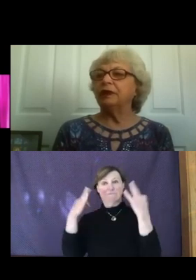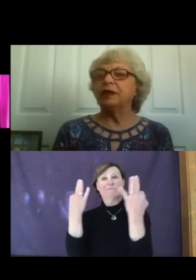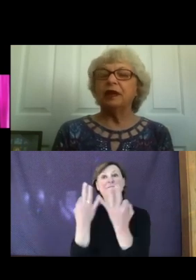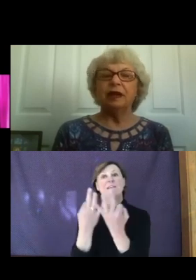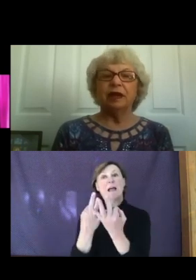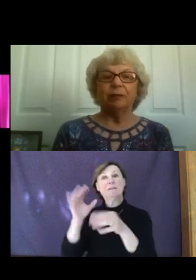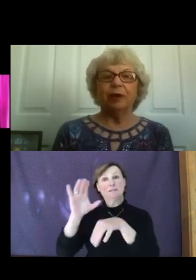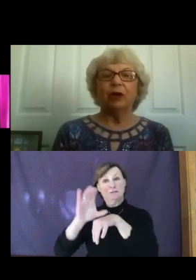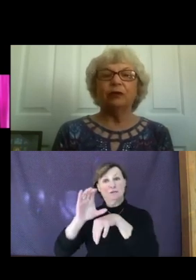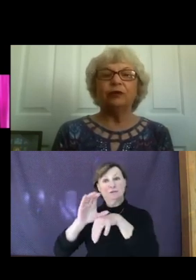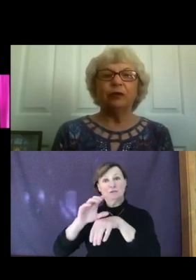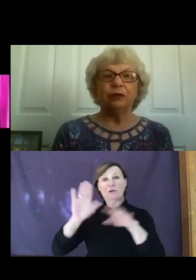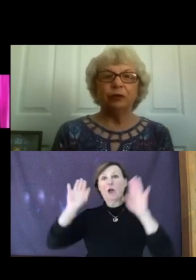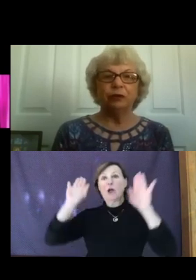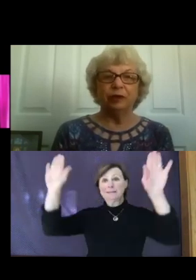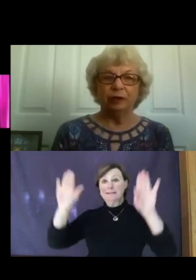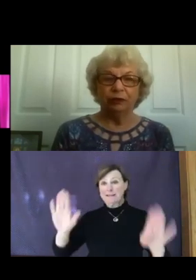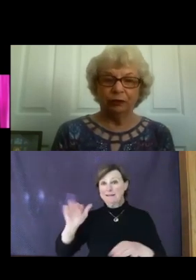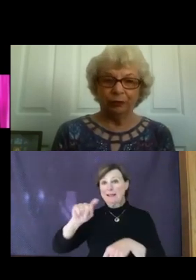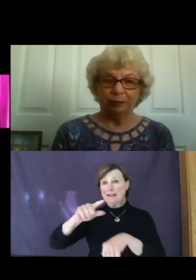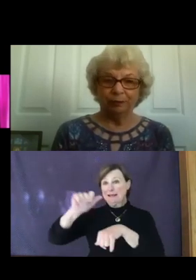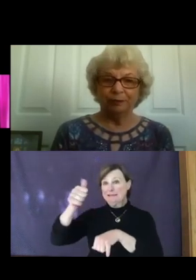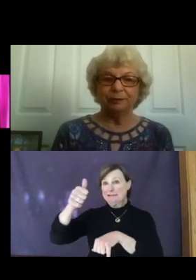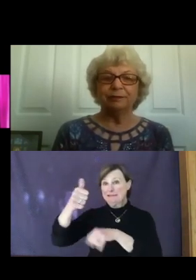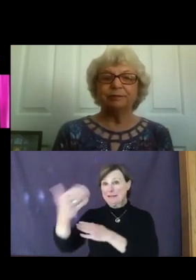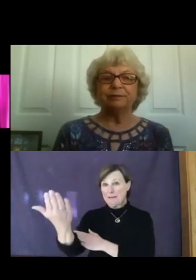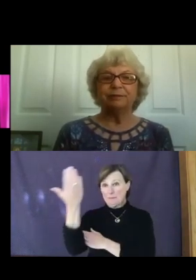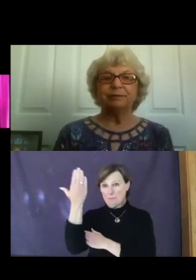10:00 a.m., also using Zoom.